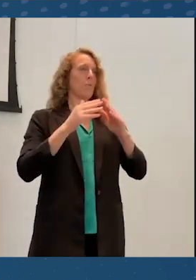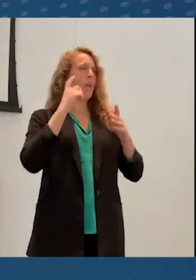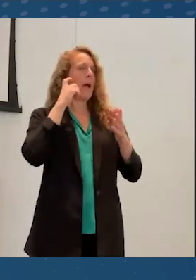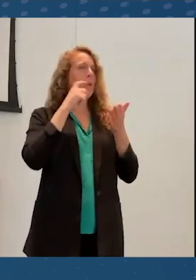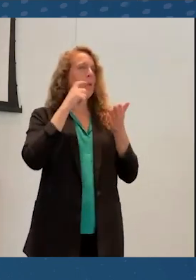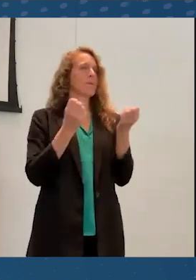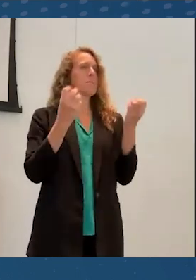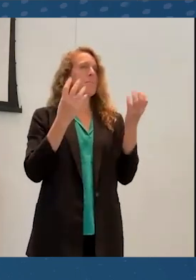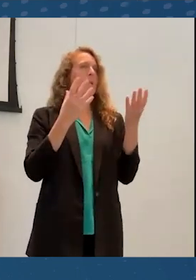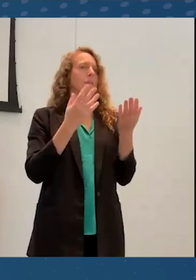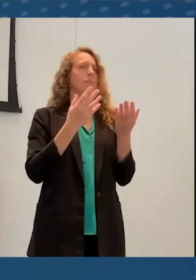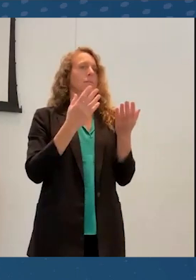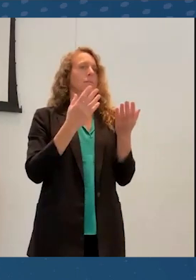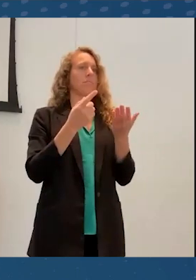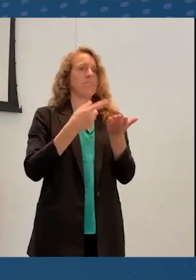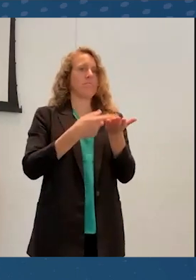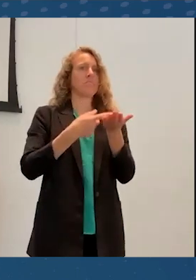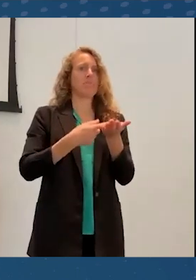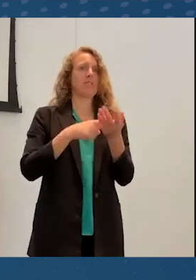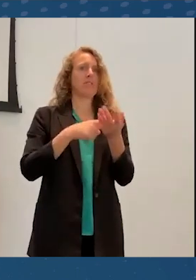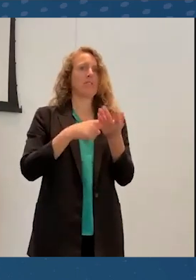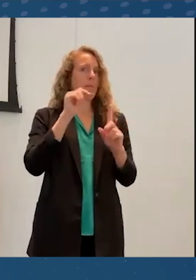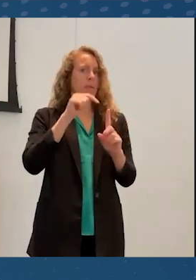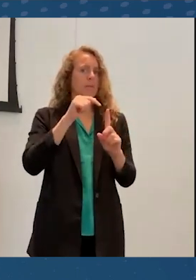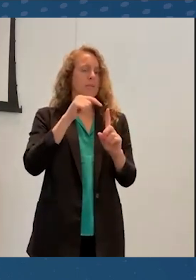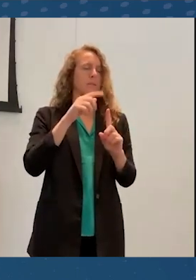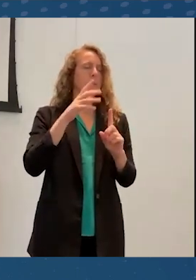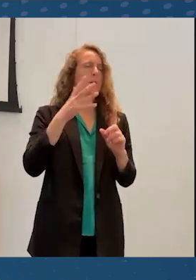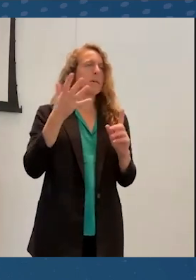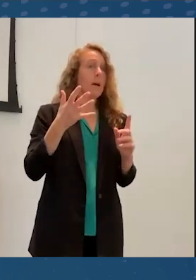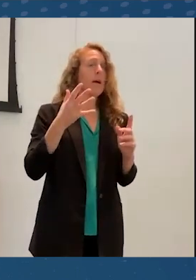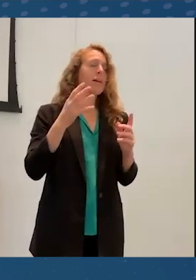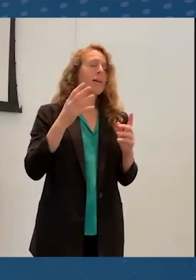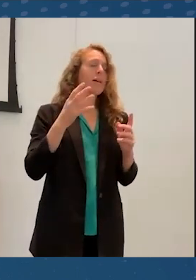is the idea that it's important to allow people to access